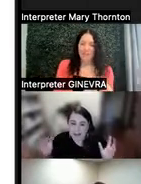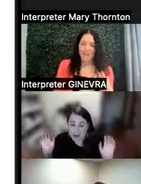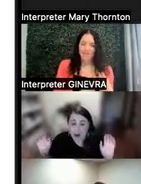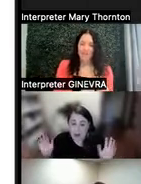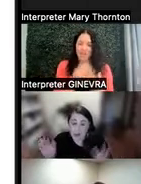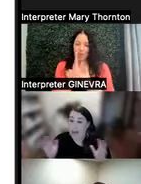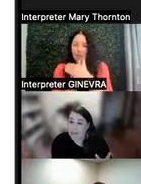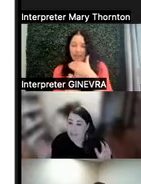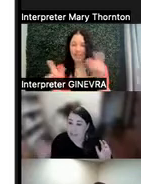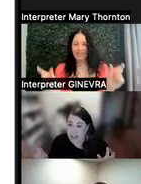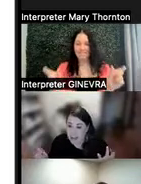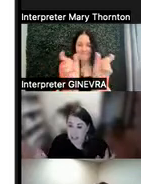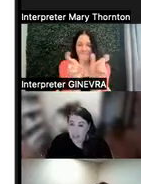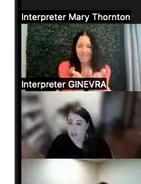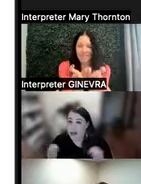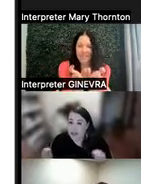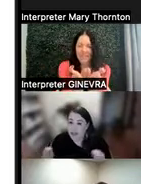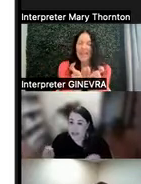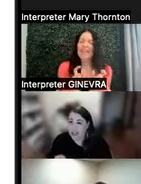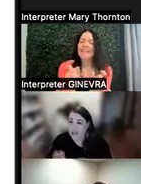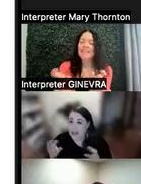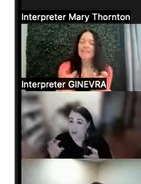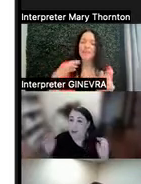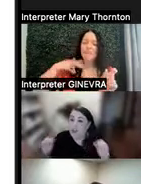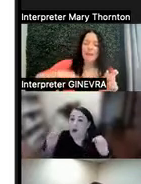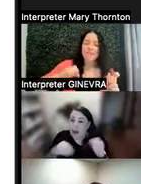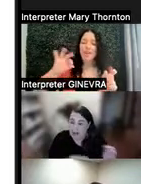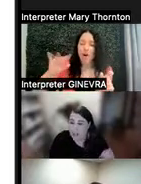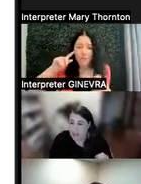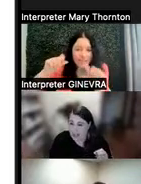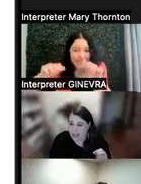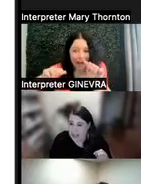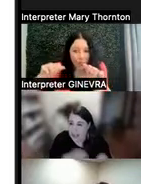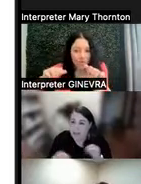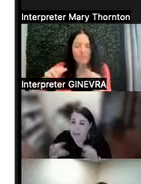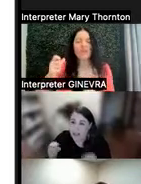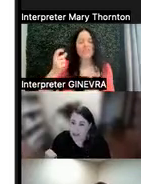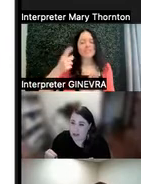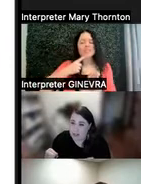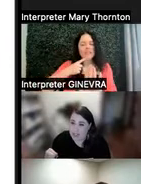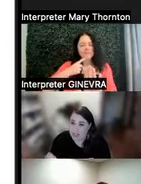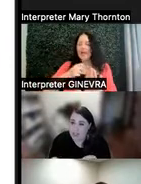call the benefit of the doubt. To understand that we don't understand everybody's circumstance.